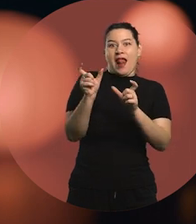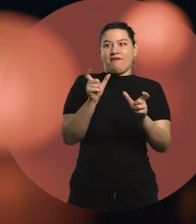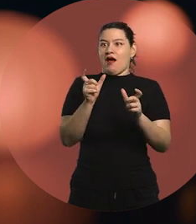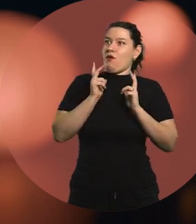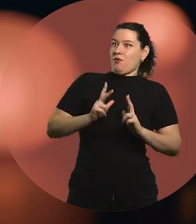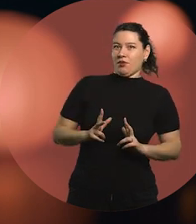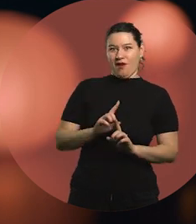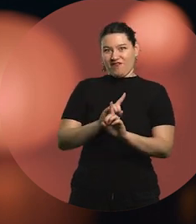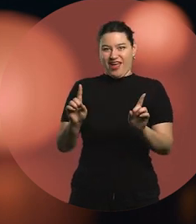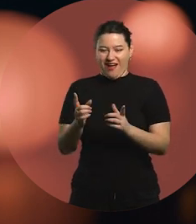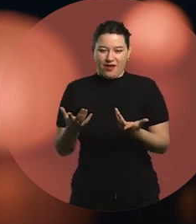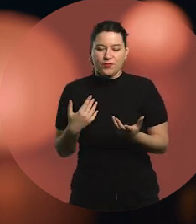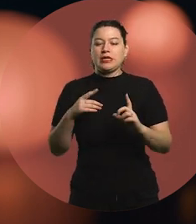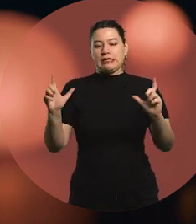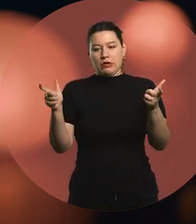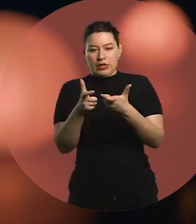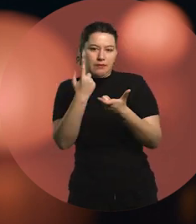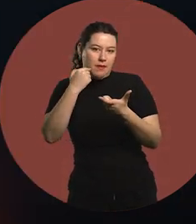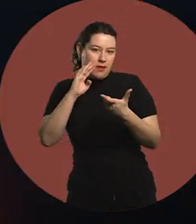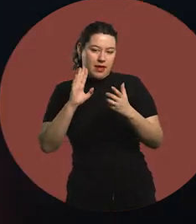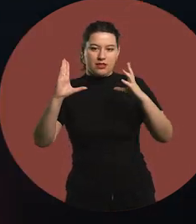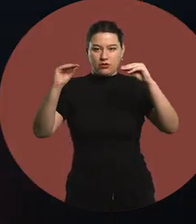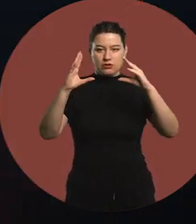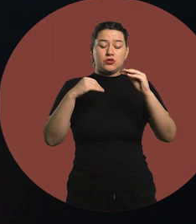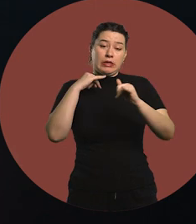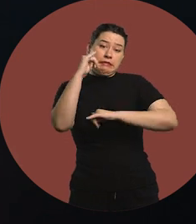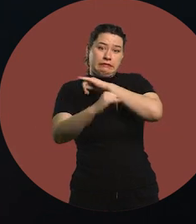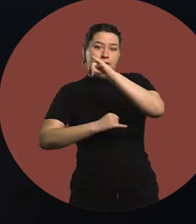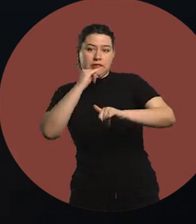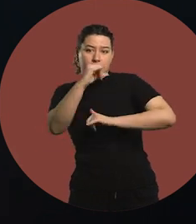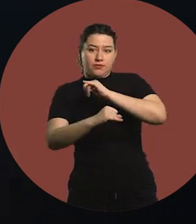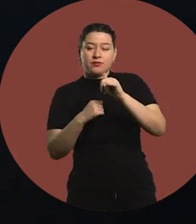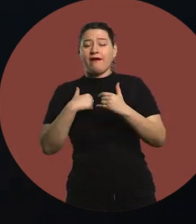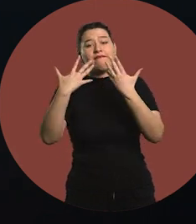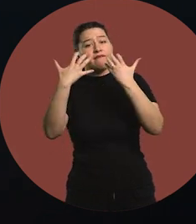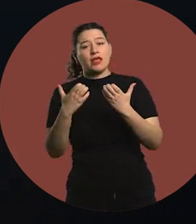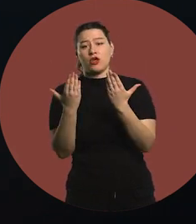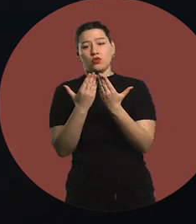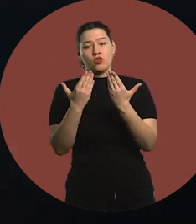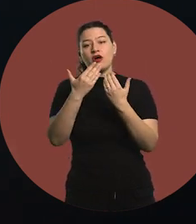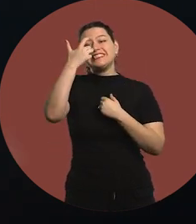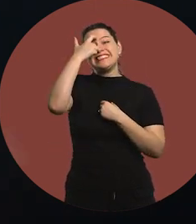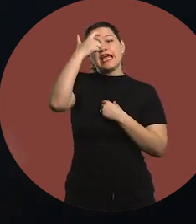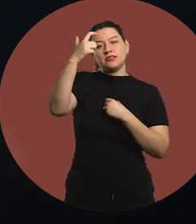So I met my parents at night and told them I wanted to study Communication Sciences,